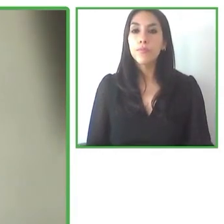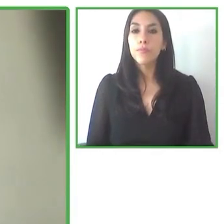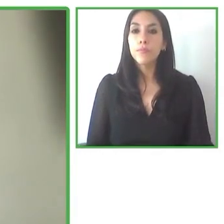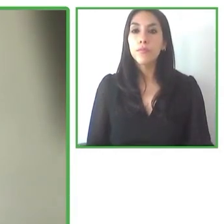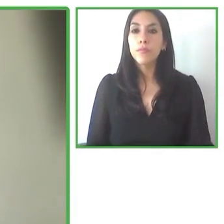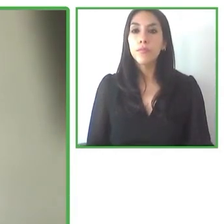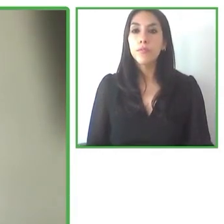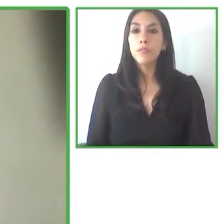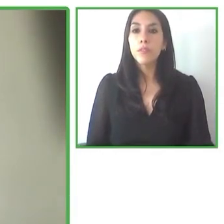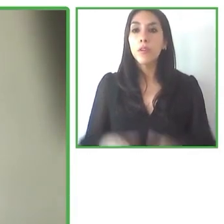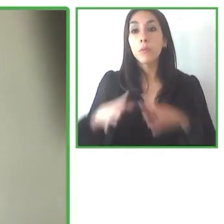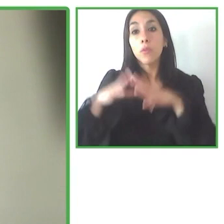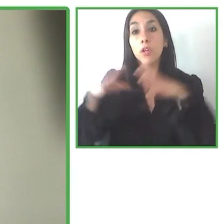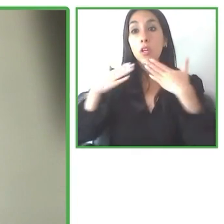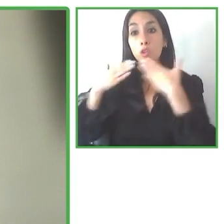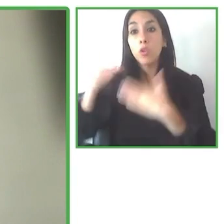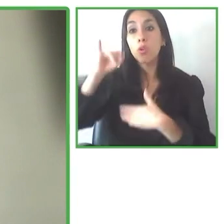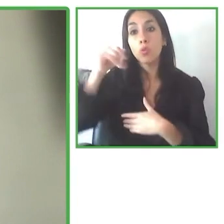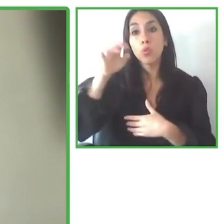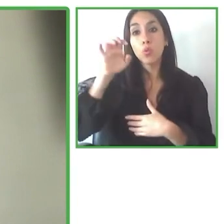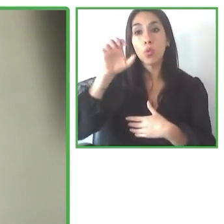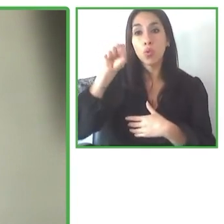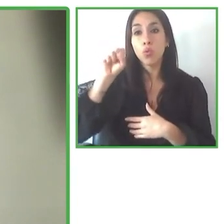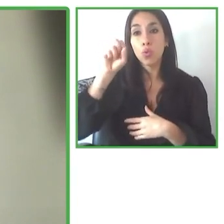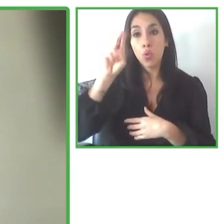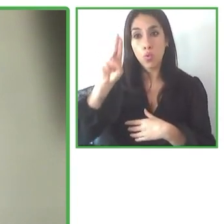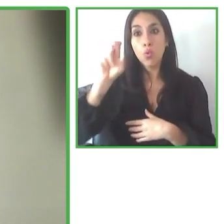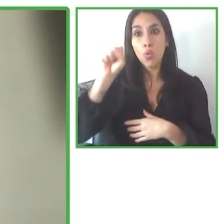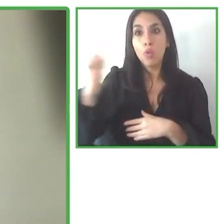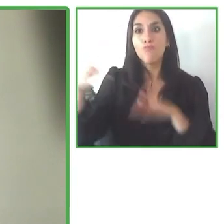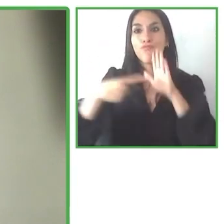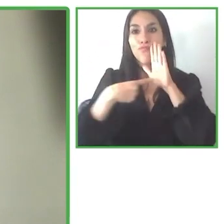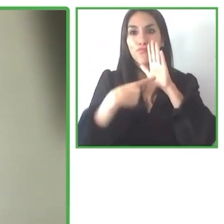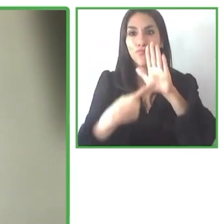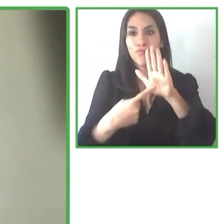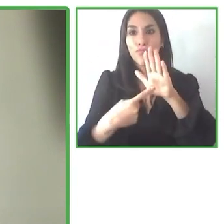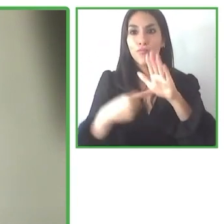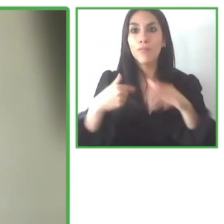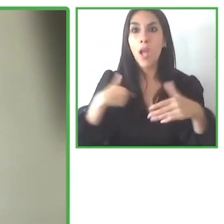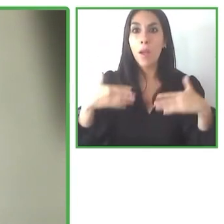Thank you very much Jesús for the introduction. It's a pleasure to be here today with all of you to be able